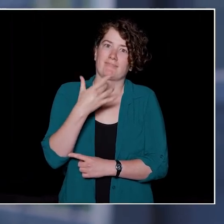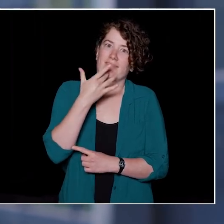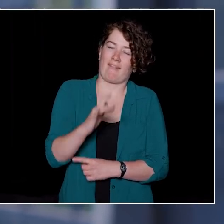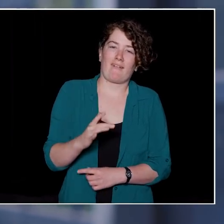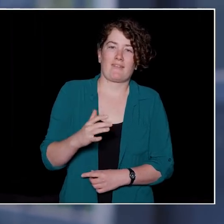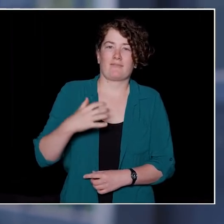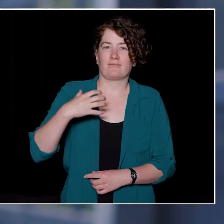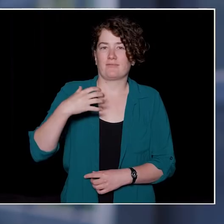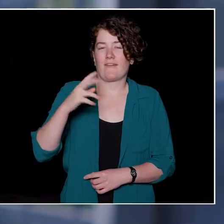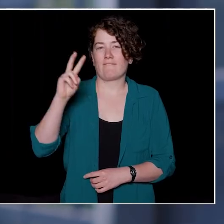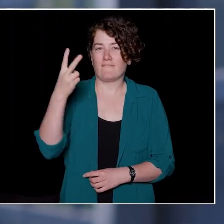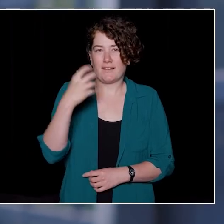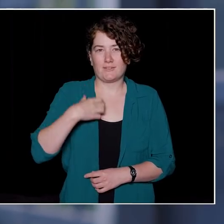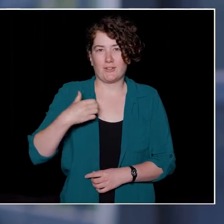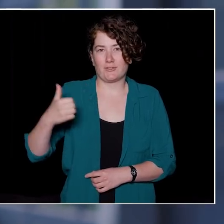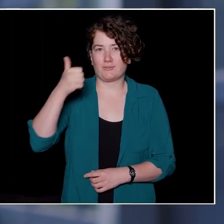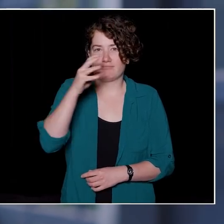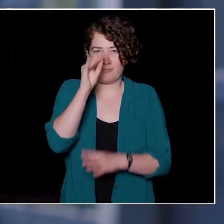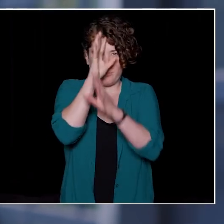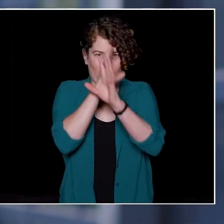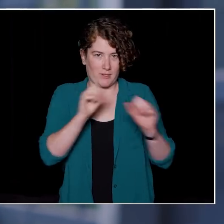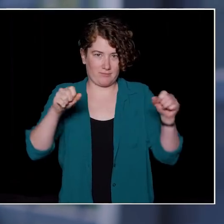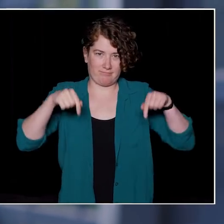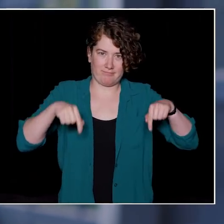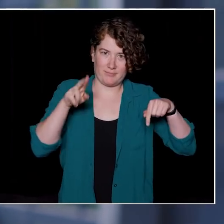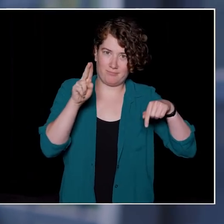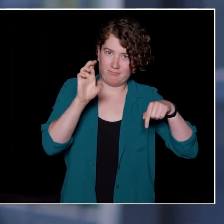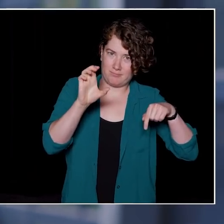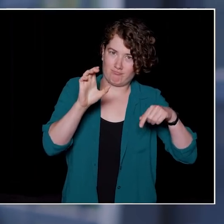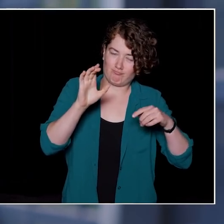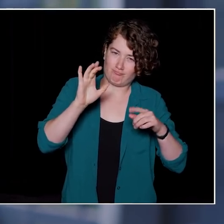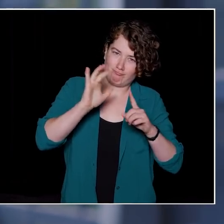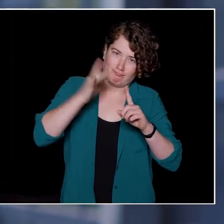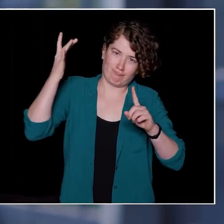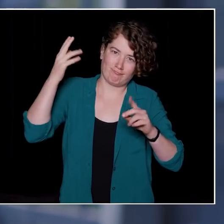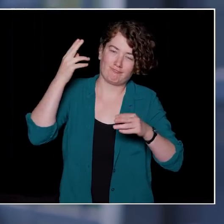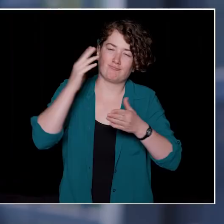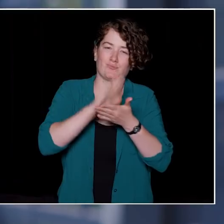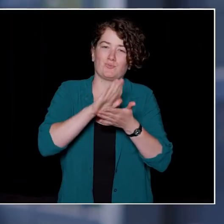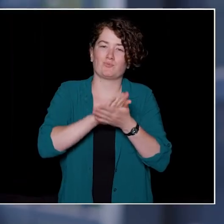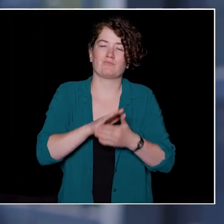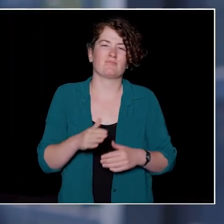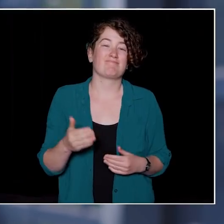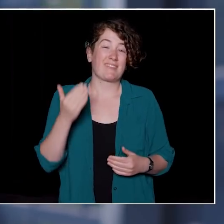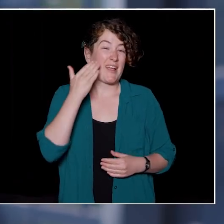of this amazing institution. I'm so happy to be with you today, even if it's virtual